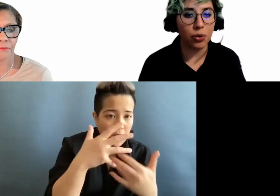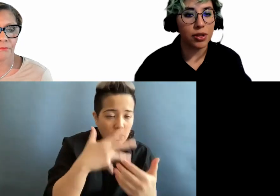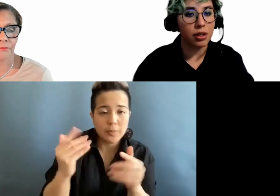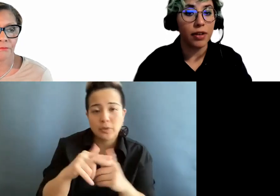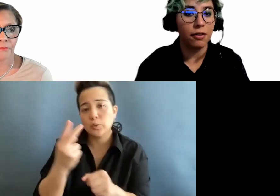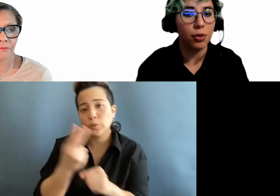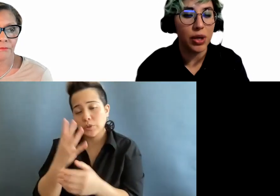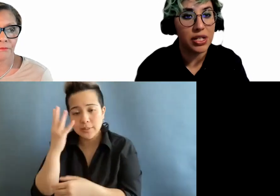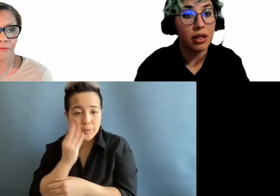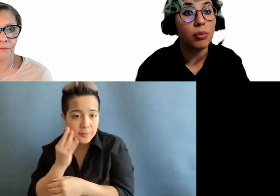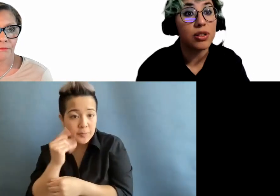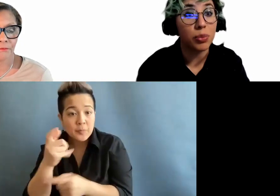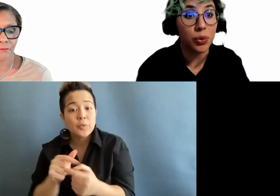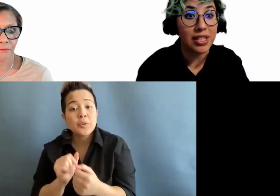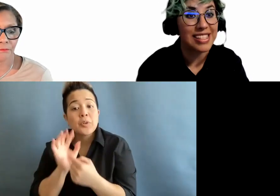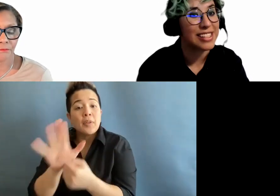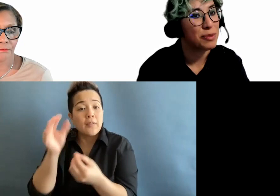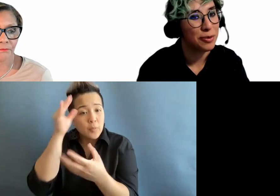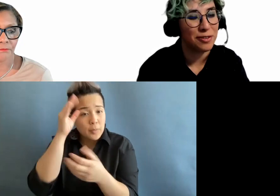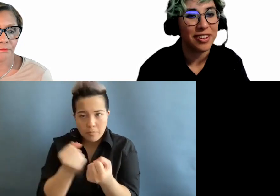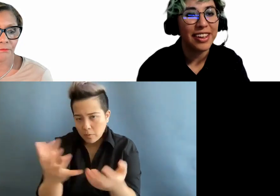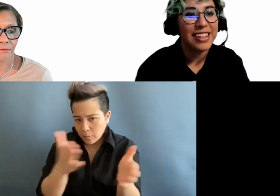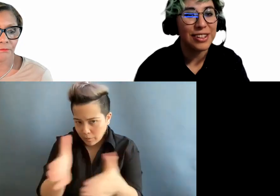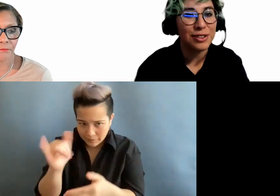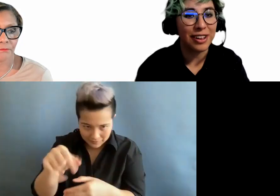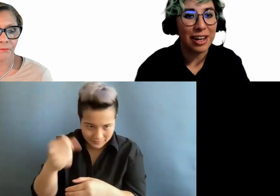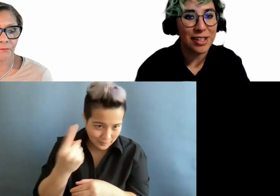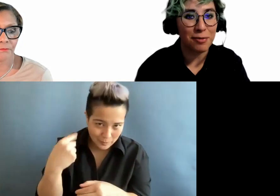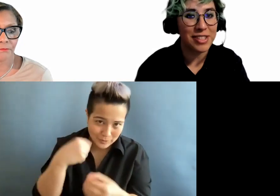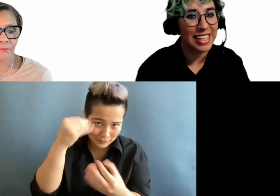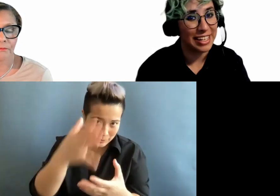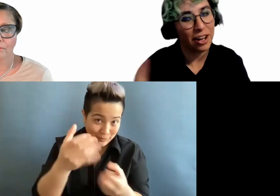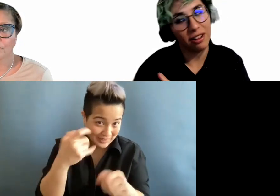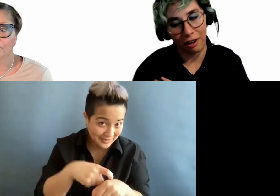You want to convey information in multiple ways. This is something we have told you a lot of times in